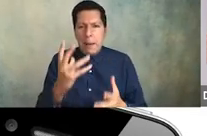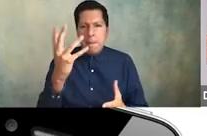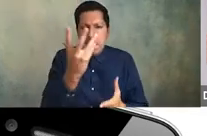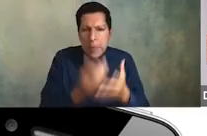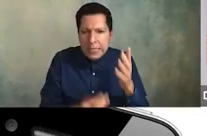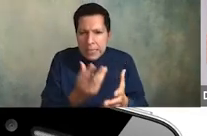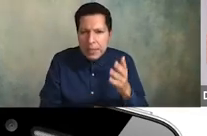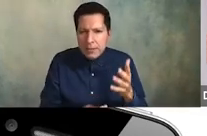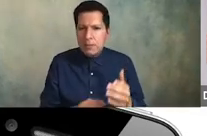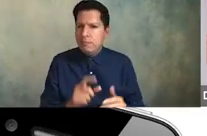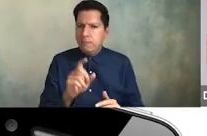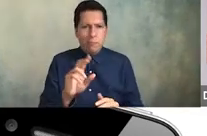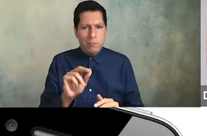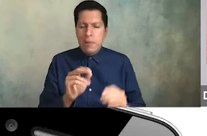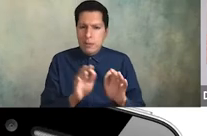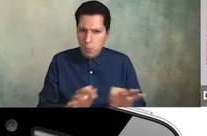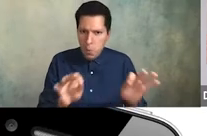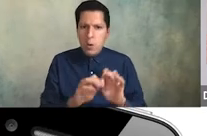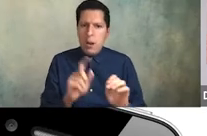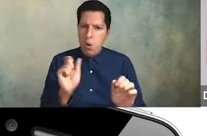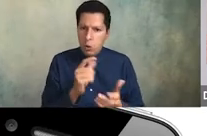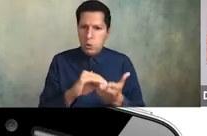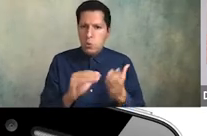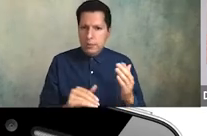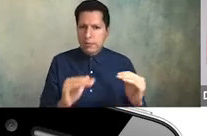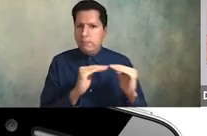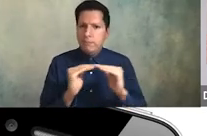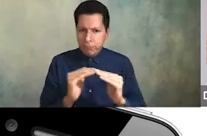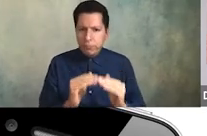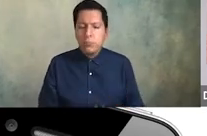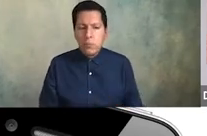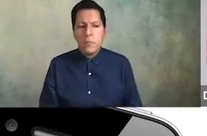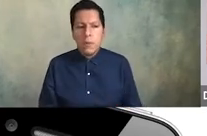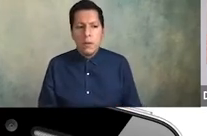you know a curriculum for for employees um one of the things of which i'm most proud